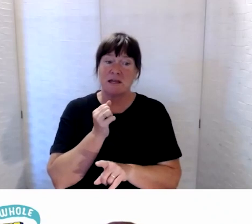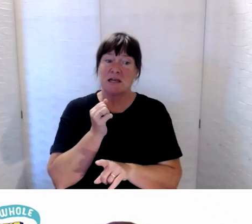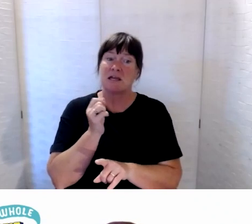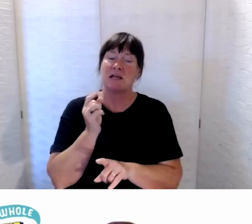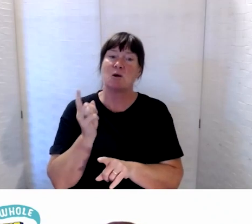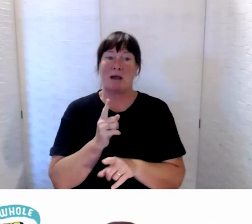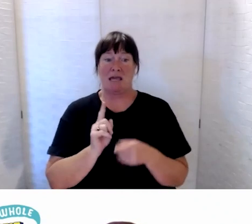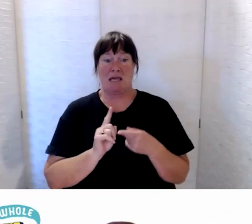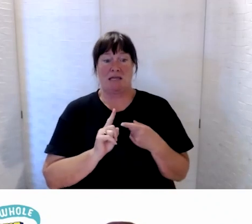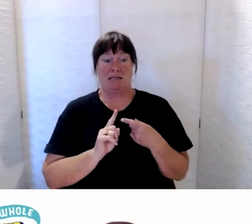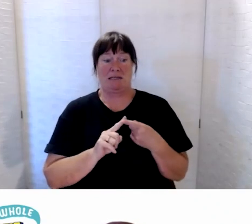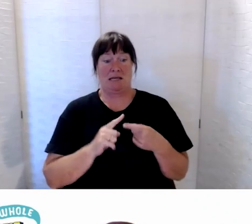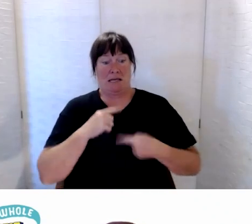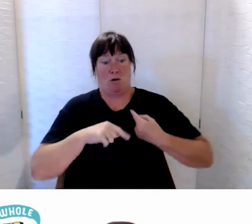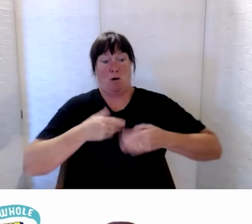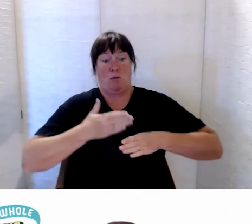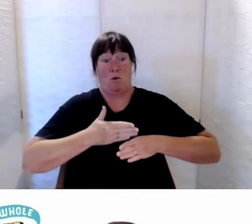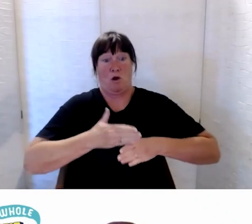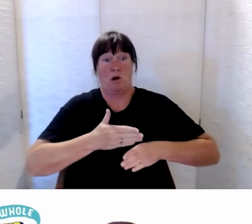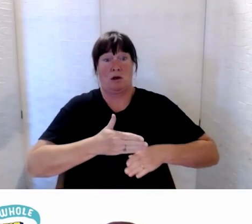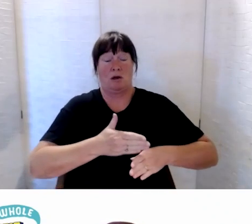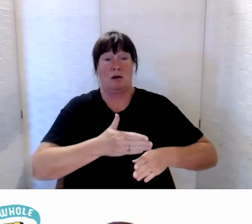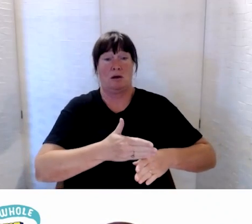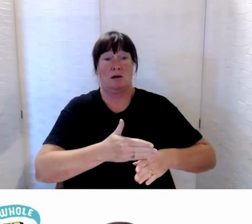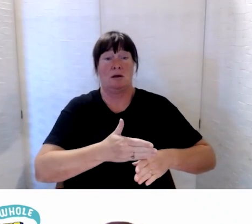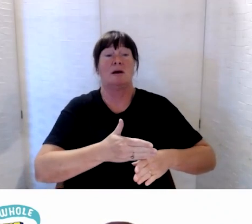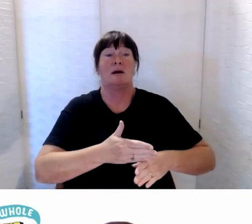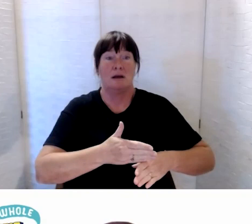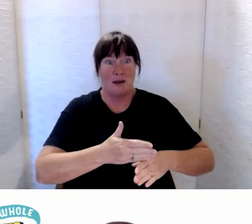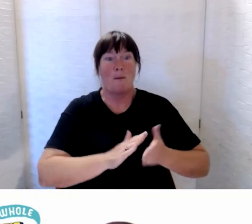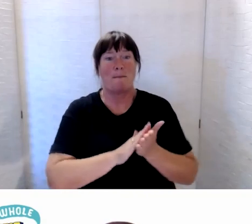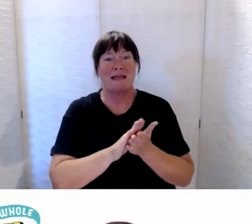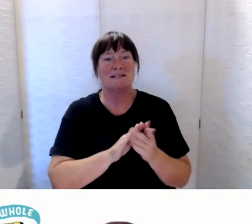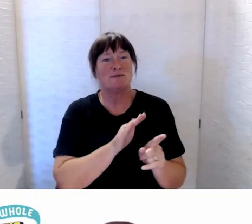this work, it will be better for disabled people.